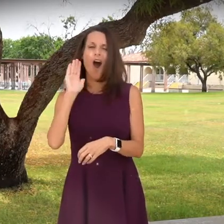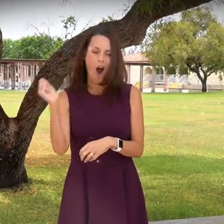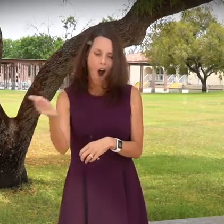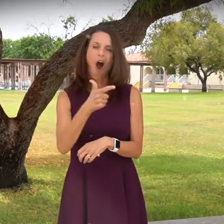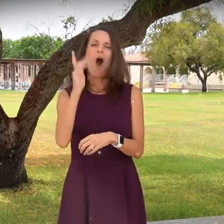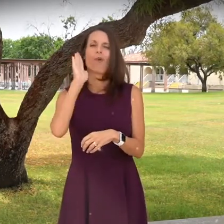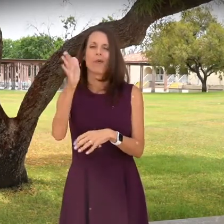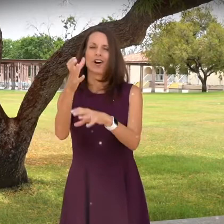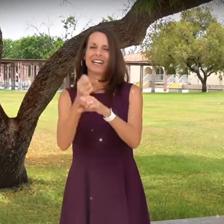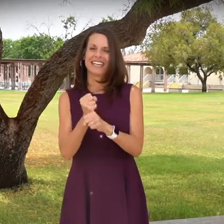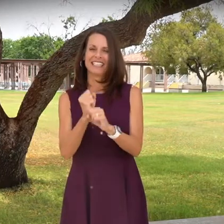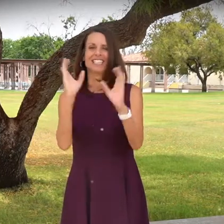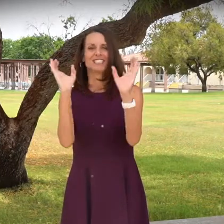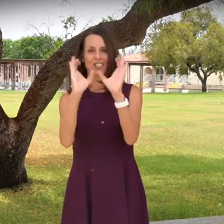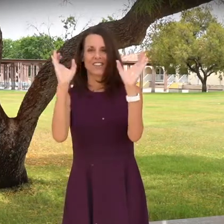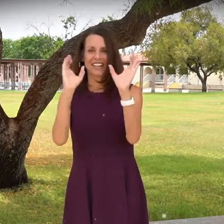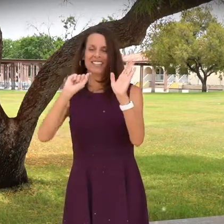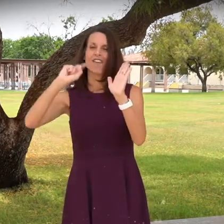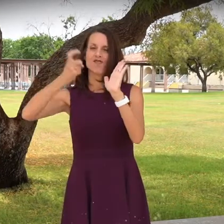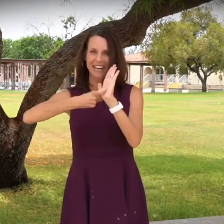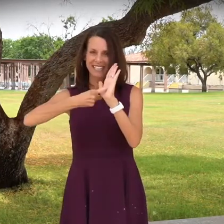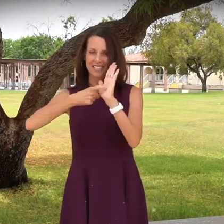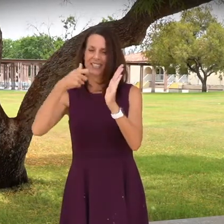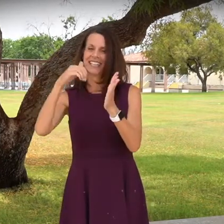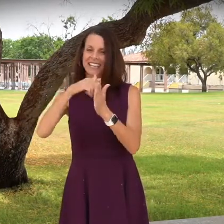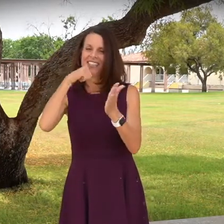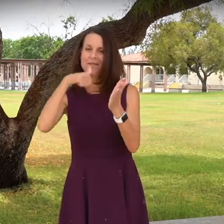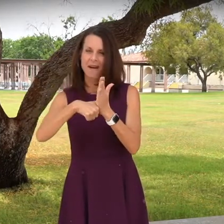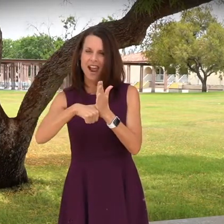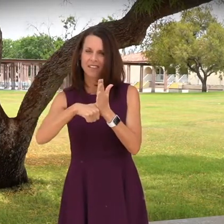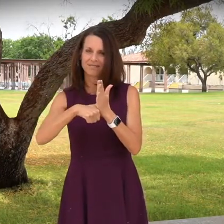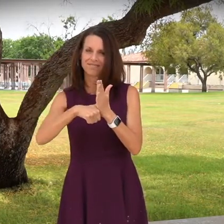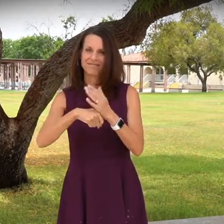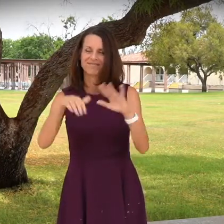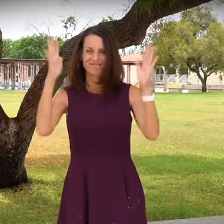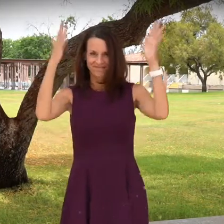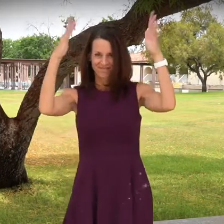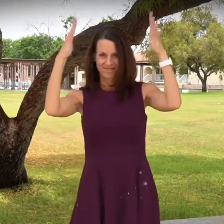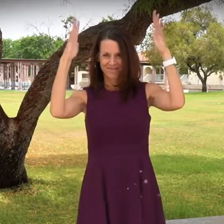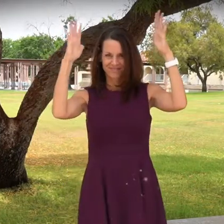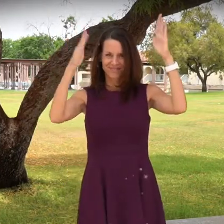AND ALL OF YOU WILL BE RECEIVING A CERTIFICATE OF RECOGNITION IN THE MAIL GREAT JOB EVERYONE